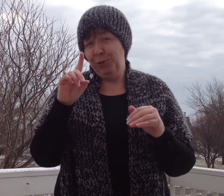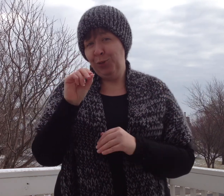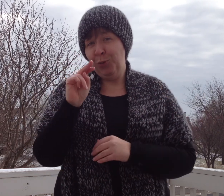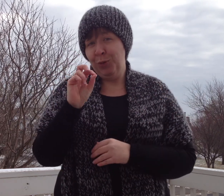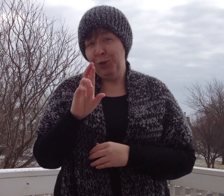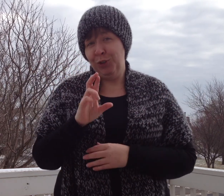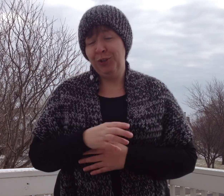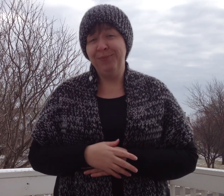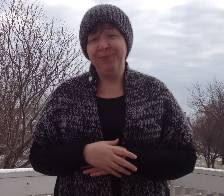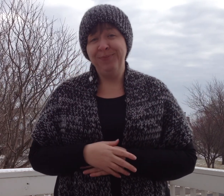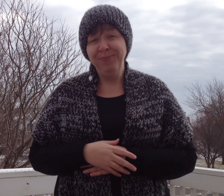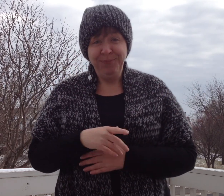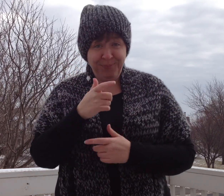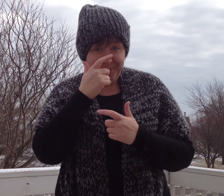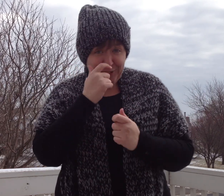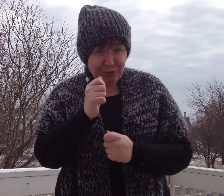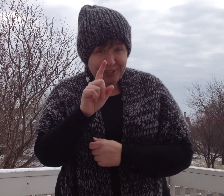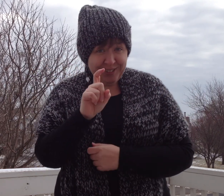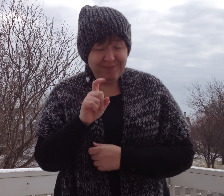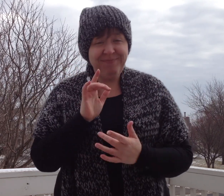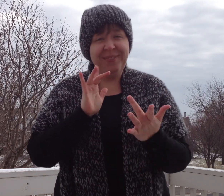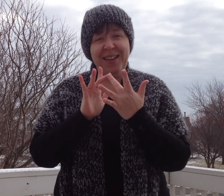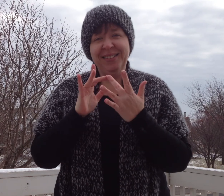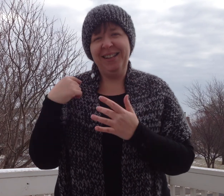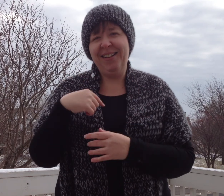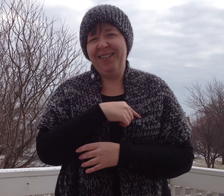We are looking for an angel donor to pay for this.